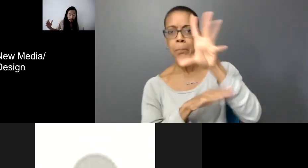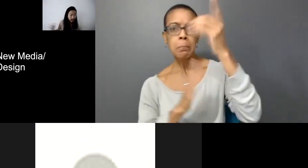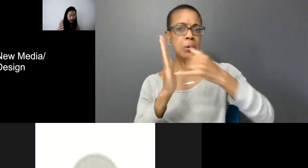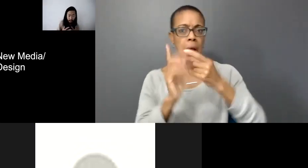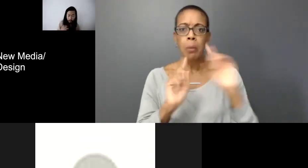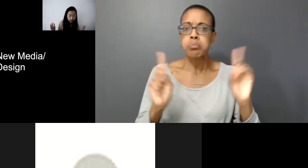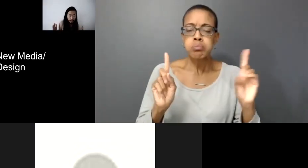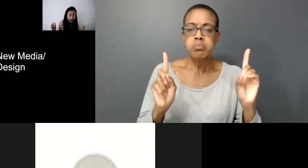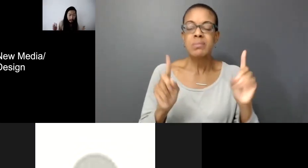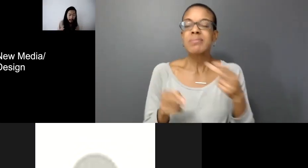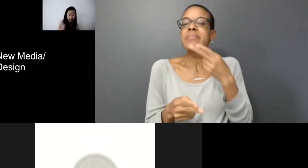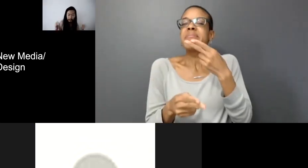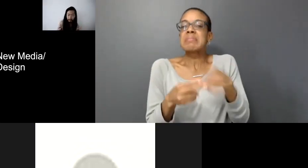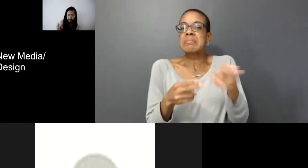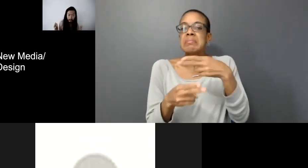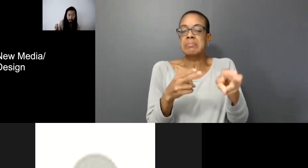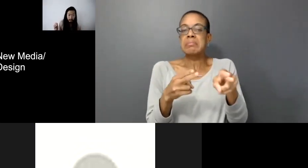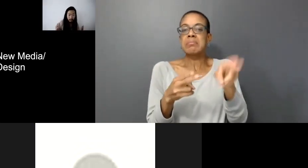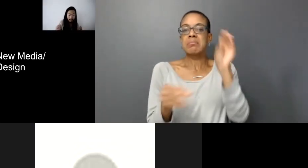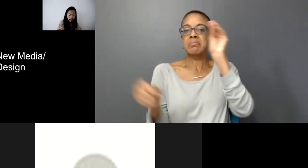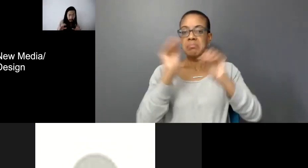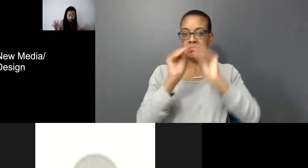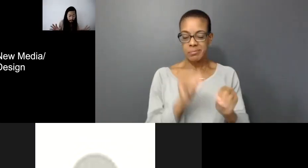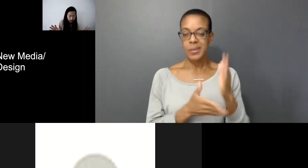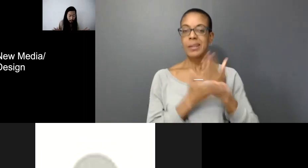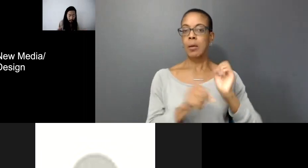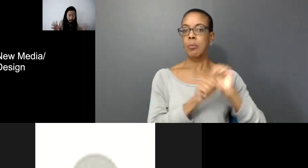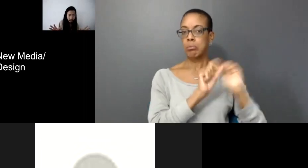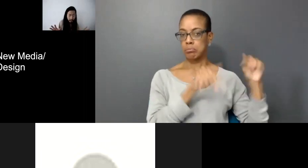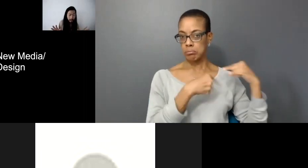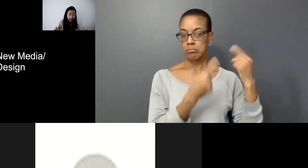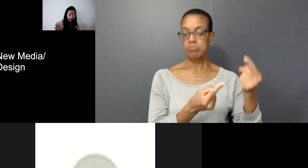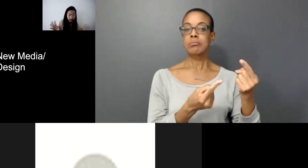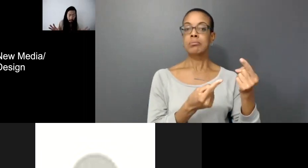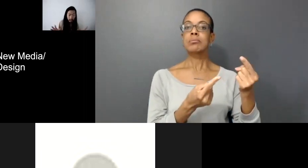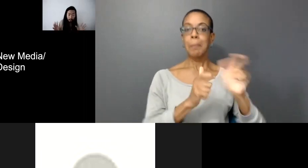So I just quickly super compile some of the works that deal with larger theater kind of